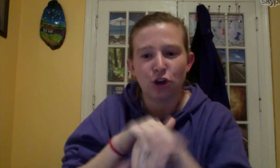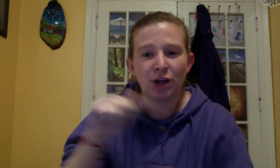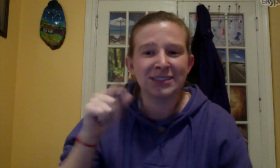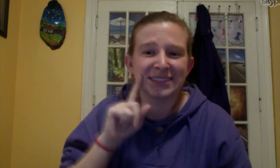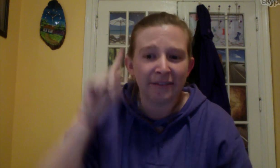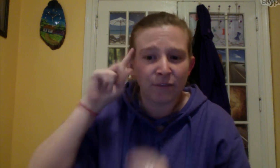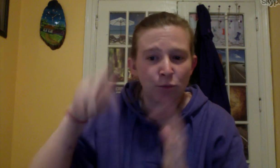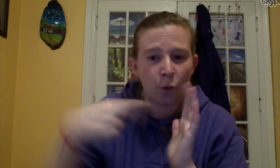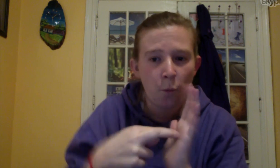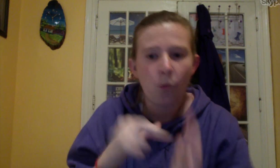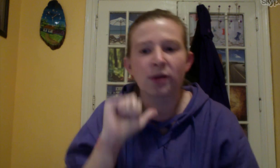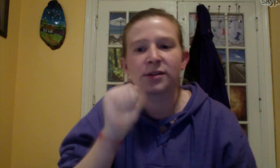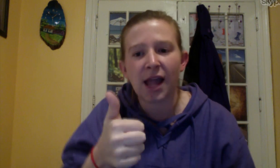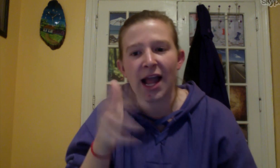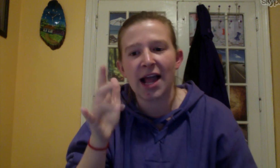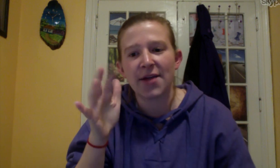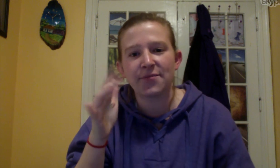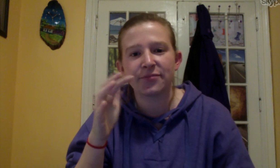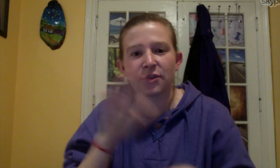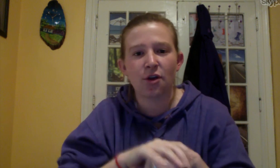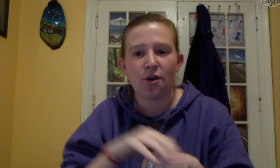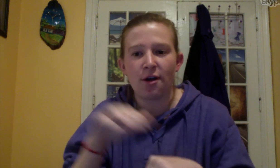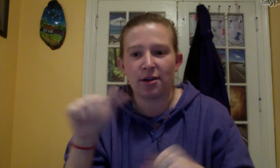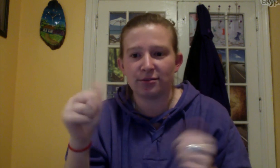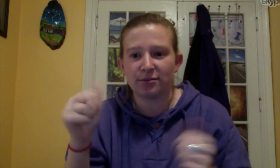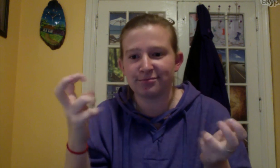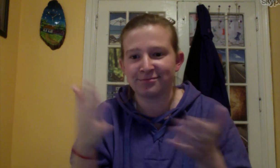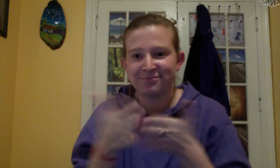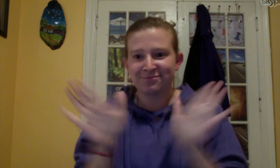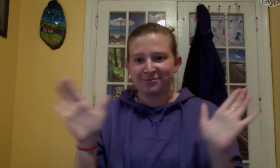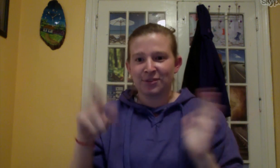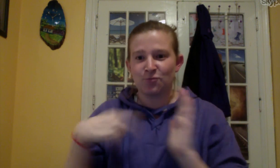It’s not usually just because they're people who -- who they're looking for in general.”